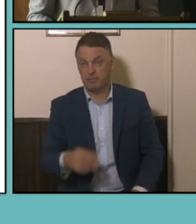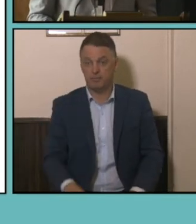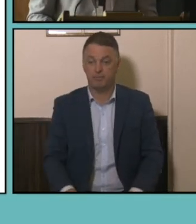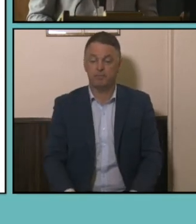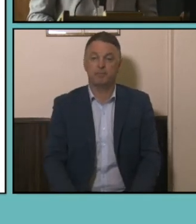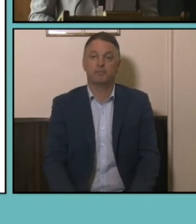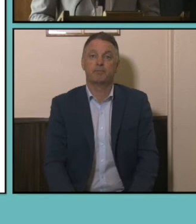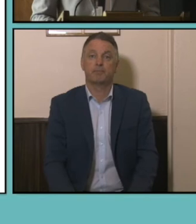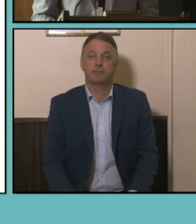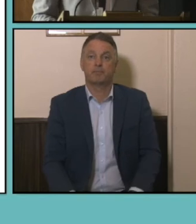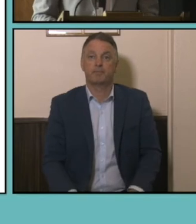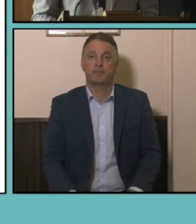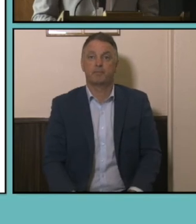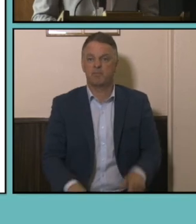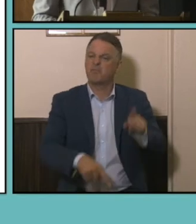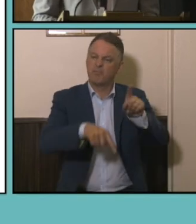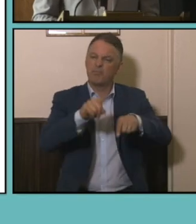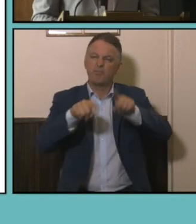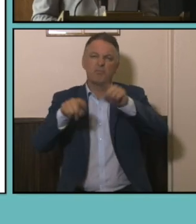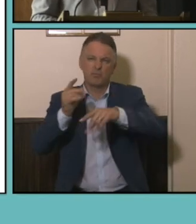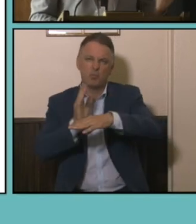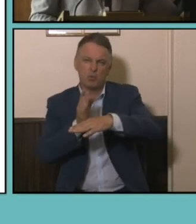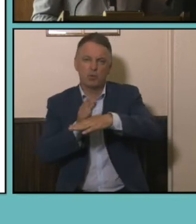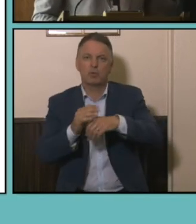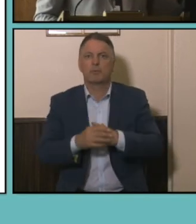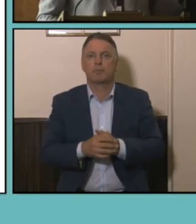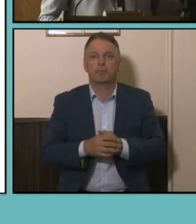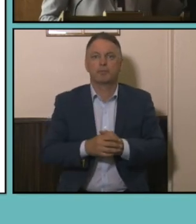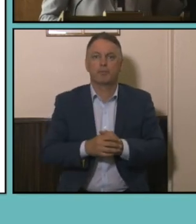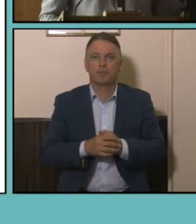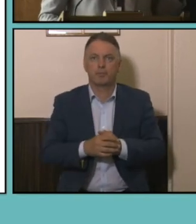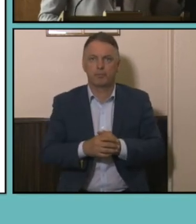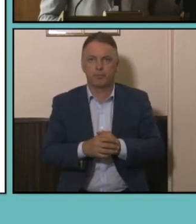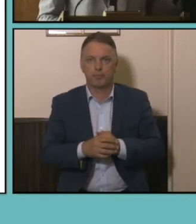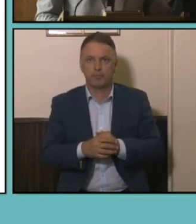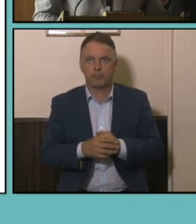occupation across those age ranges. So I'm looking at a slide like this I